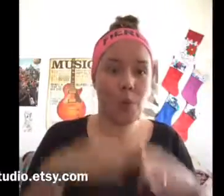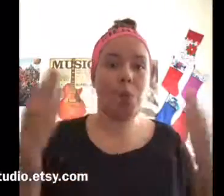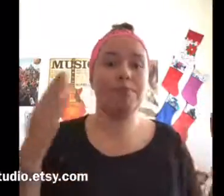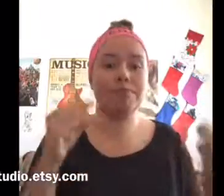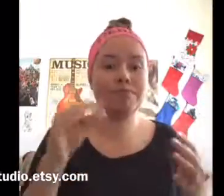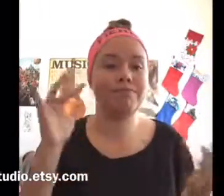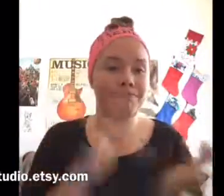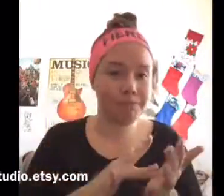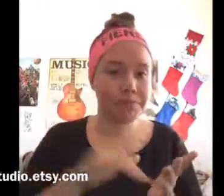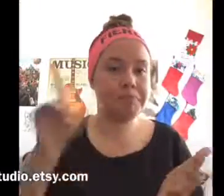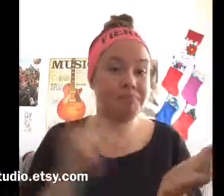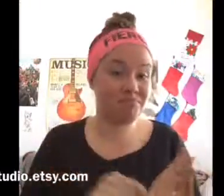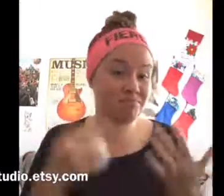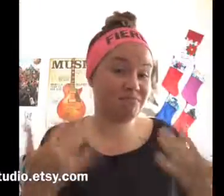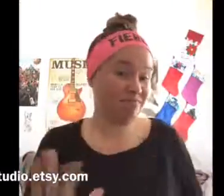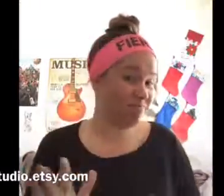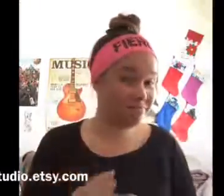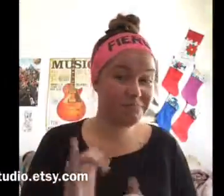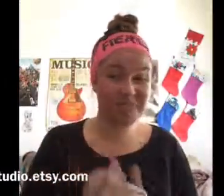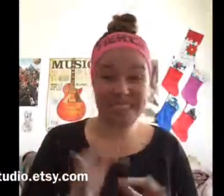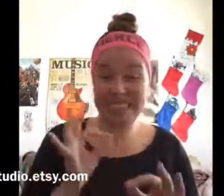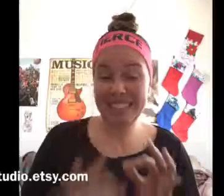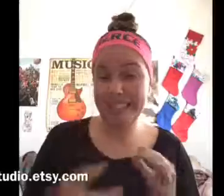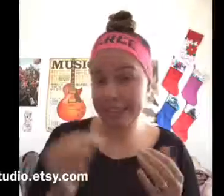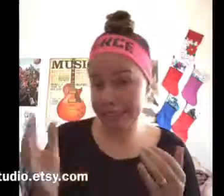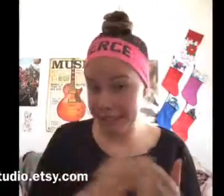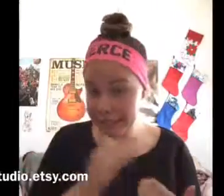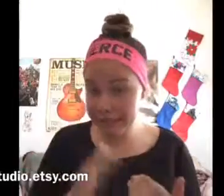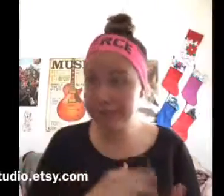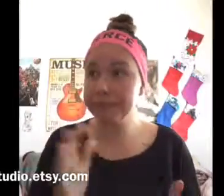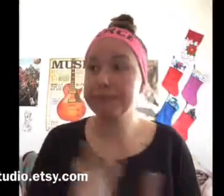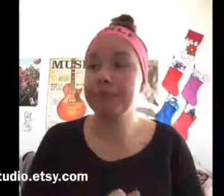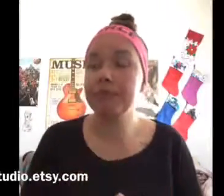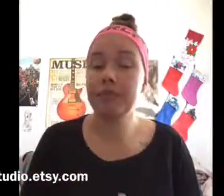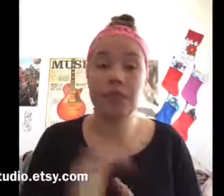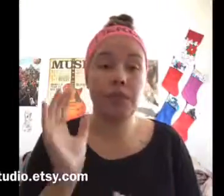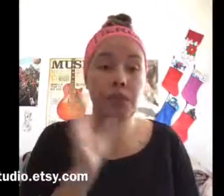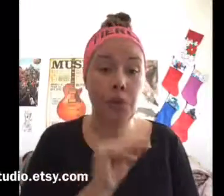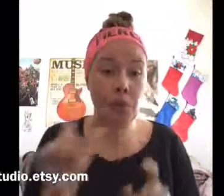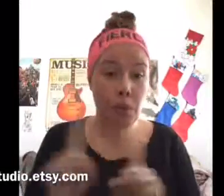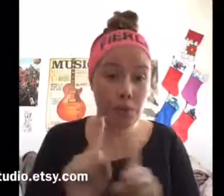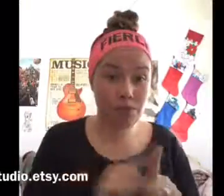So you can open your file, print it out, then yay!